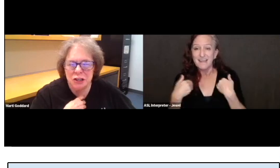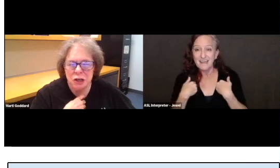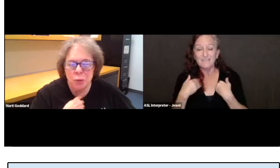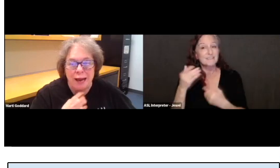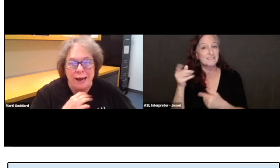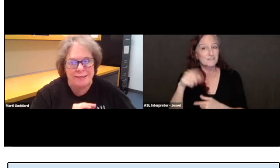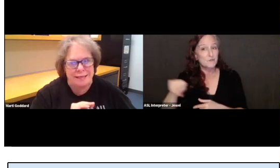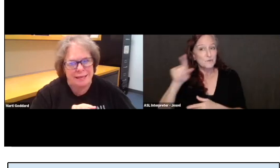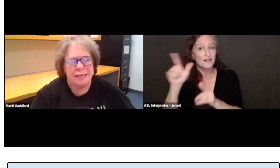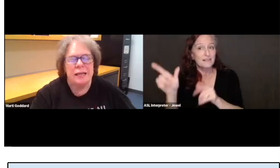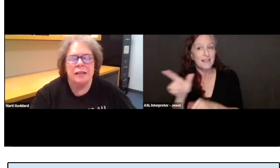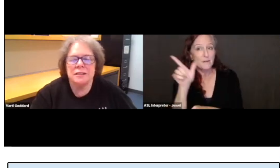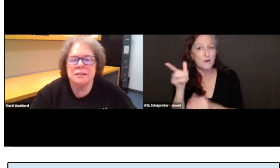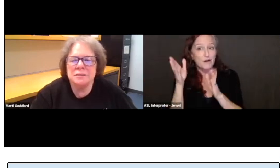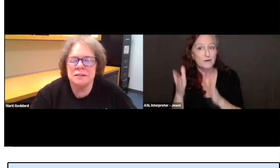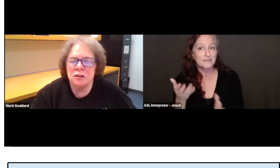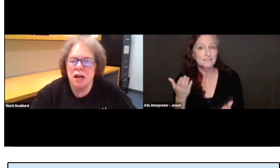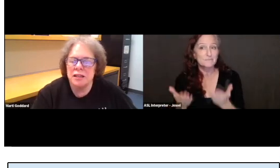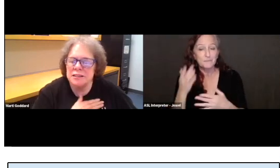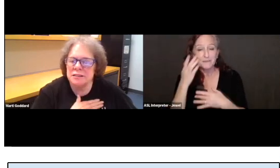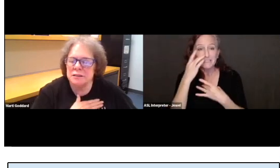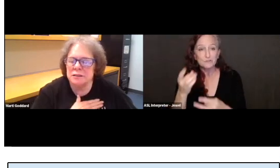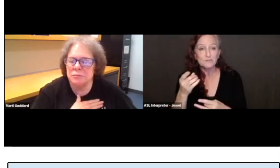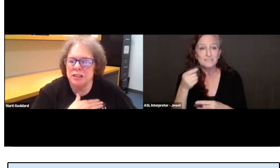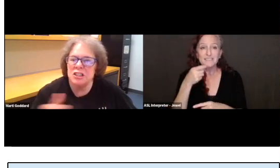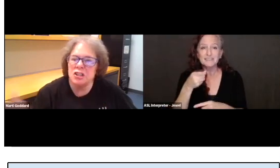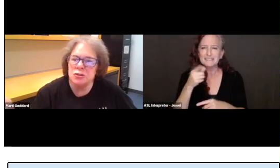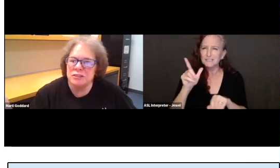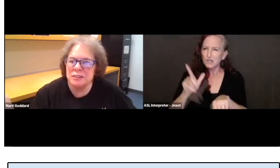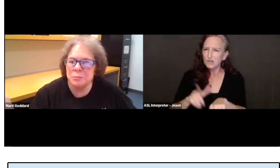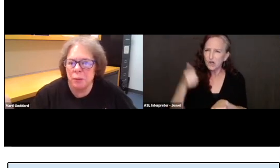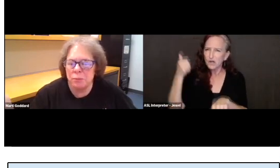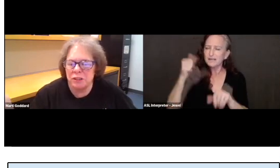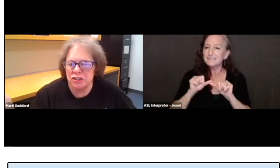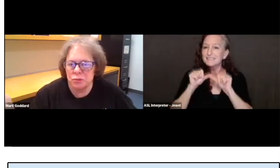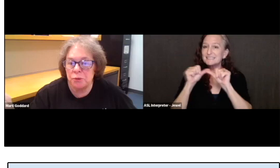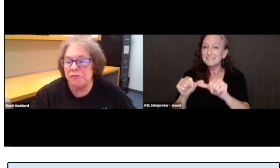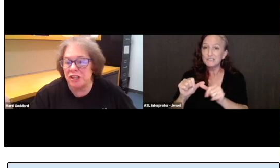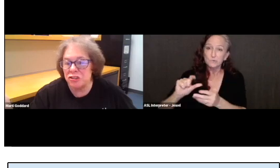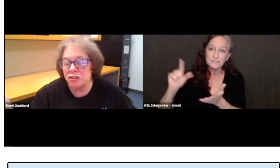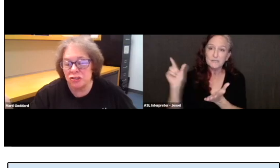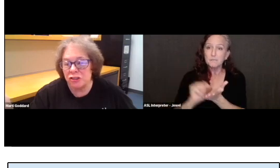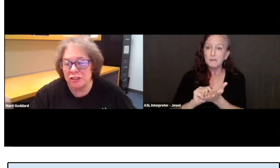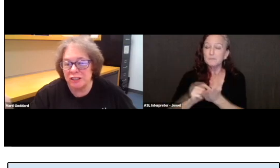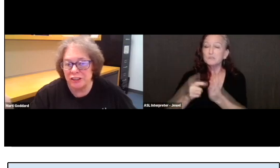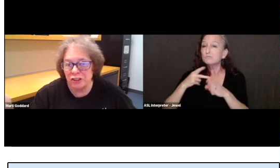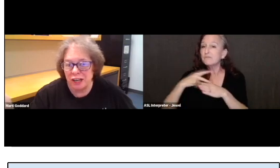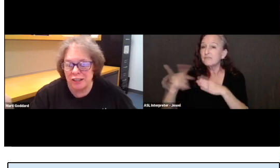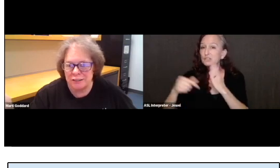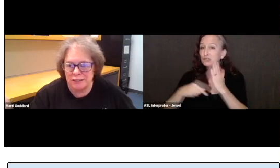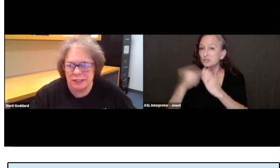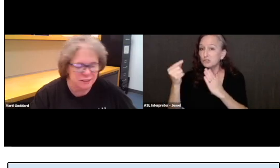to know I think this is the longest continuously published professional journal in the United States.